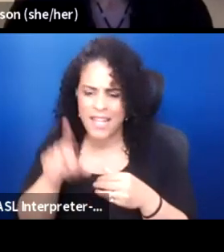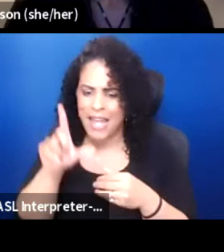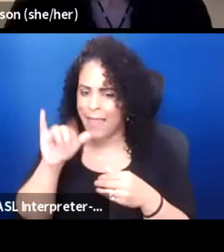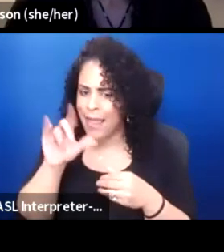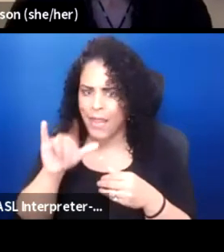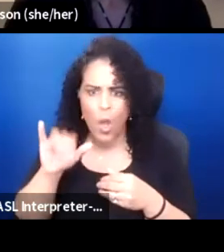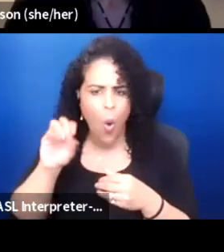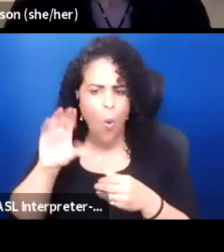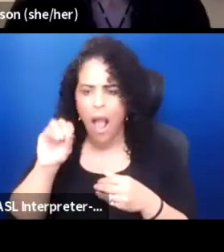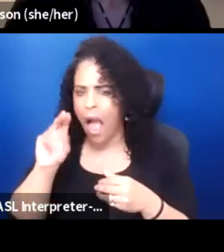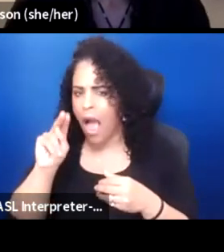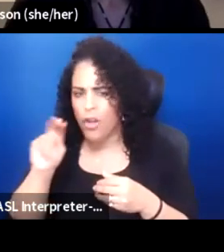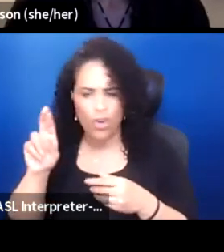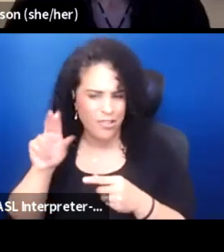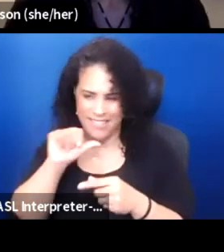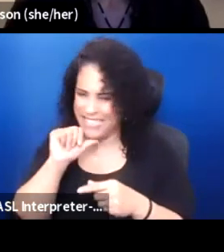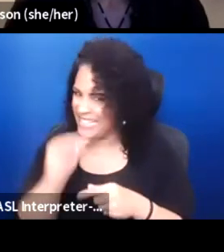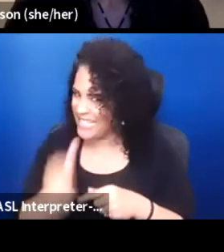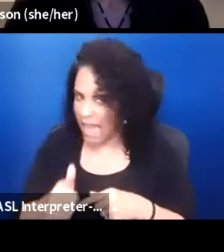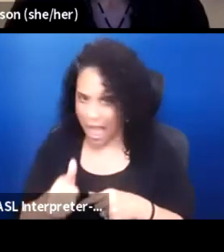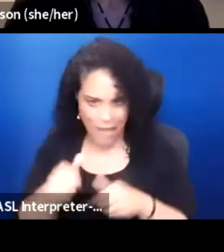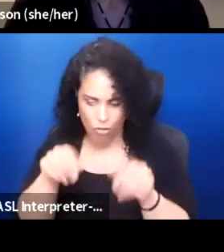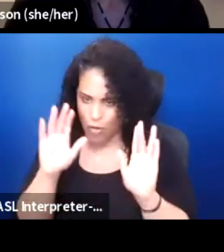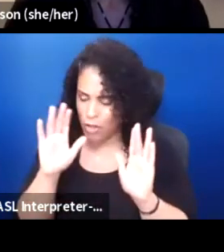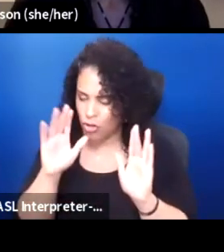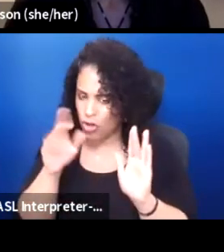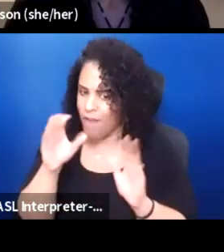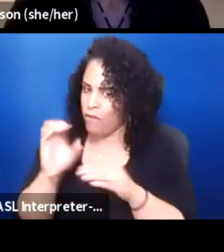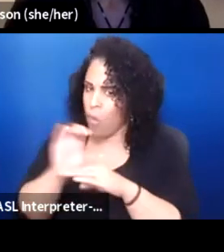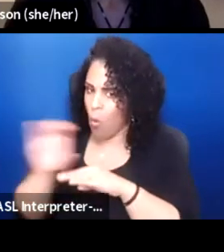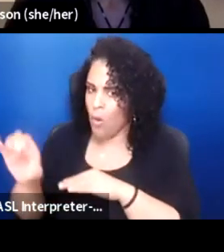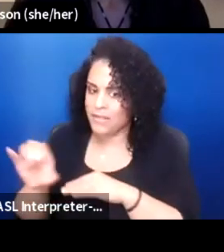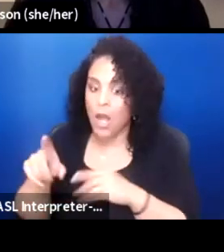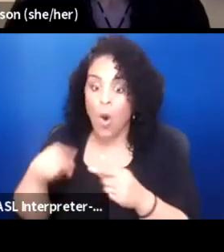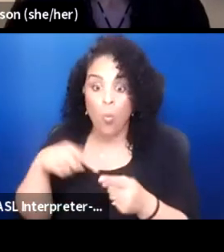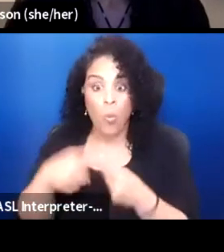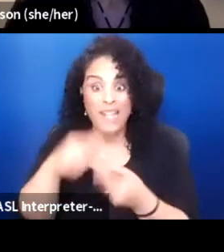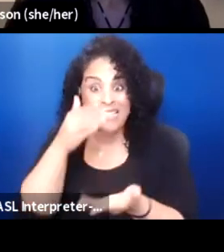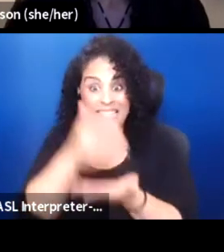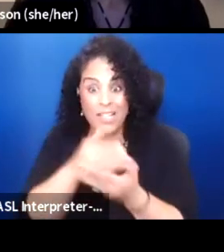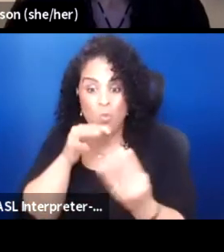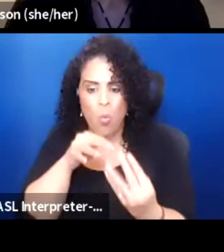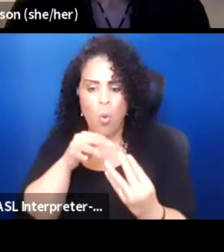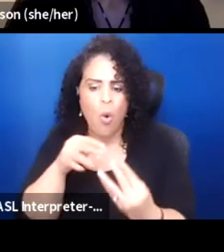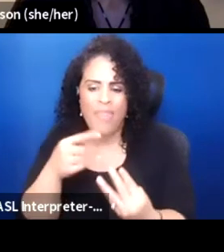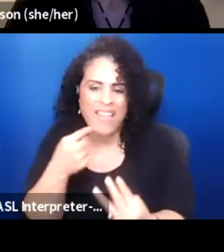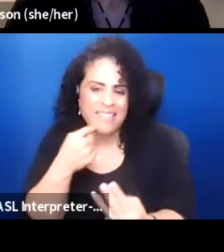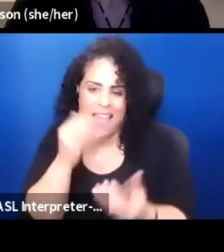But whenever they did what or a ceased war, they all kind of said the same thing. Like we have to teach, but I don't think